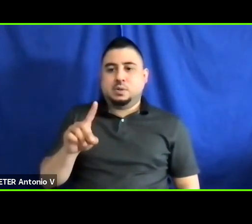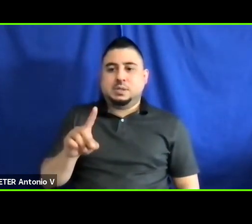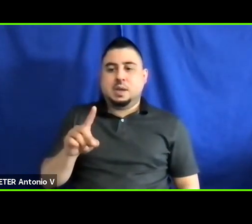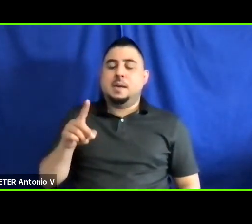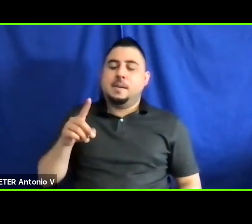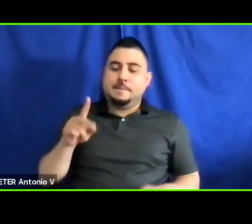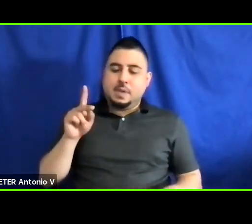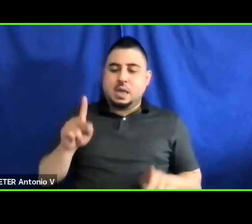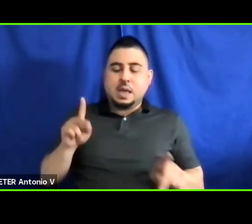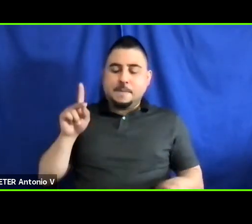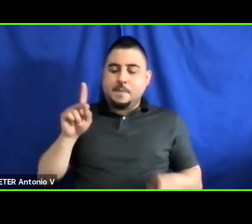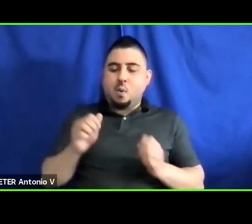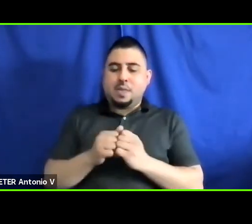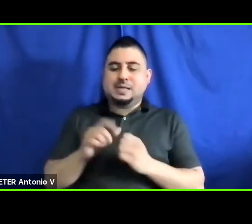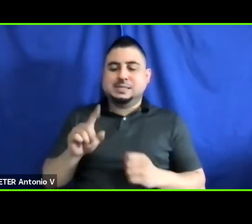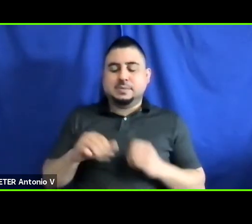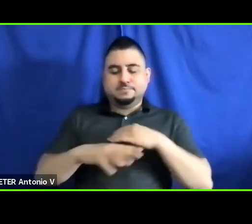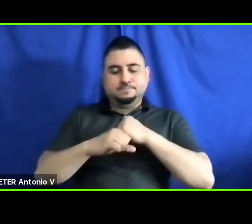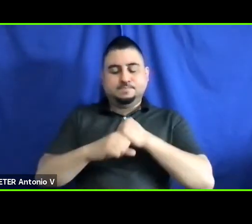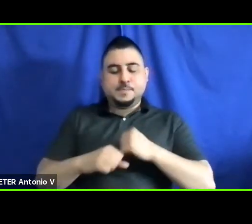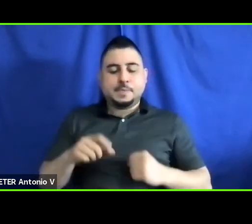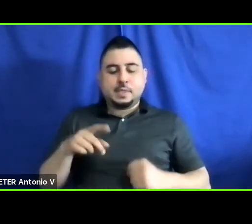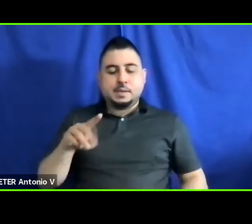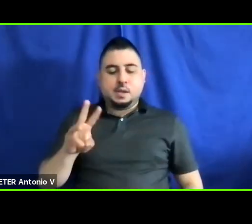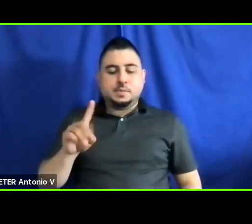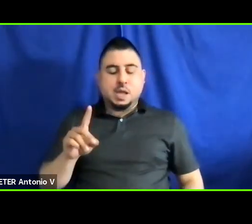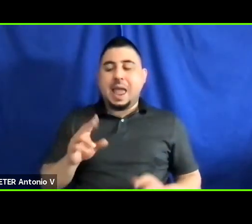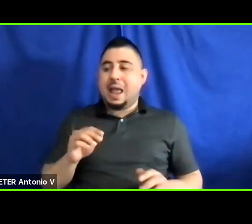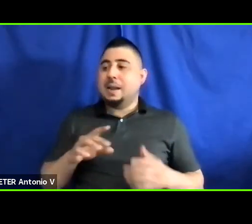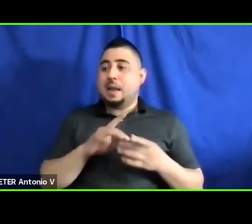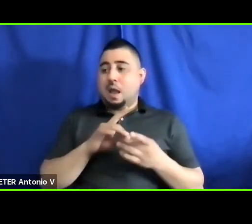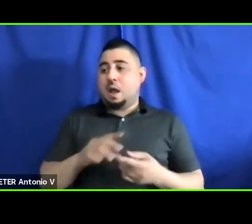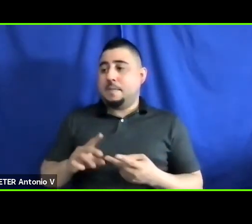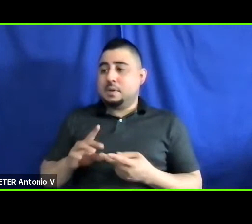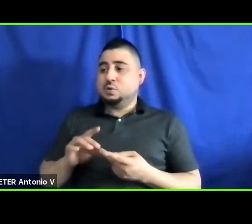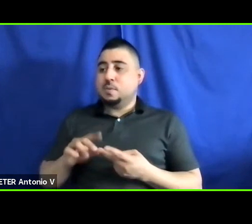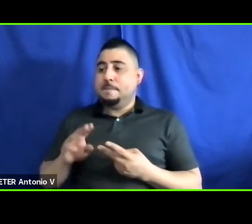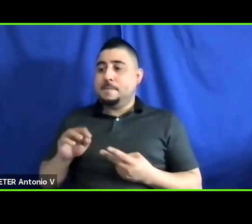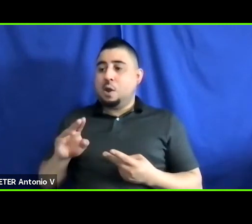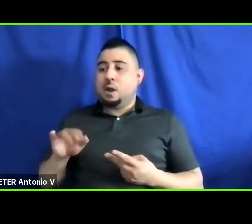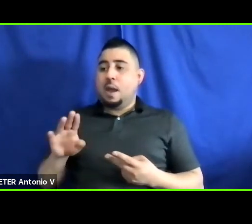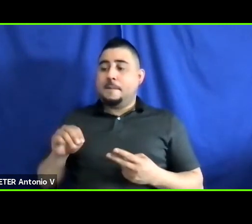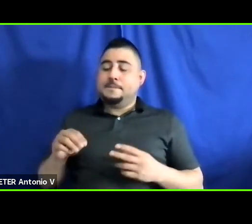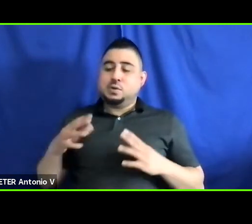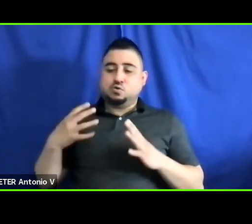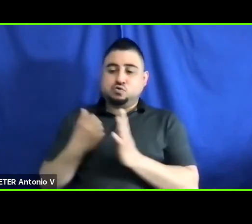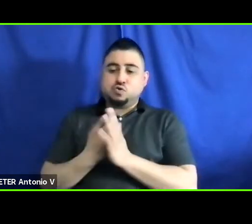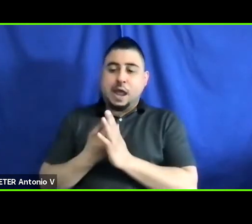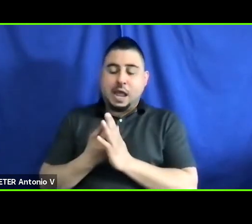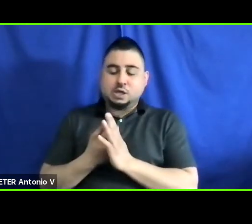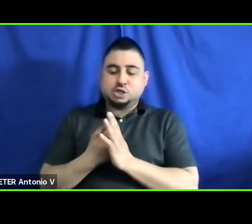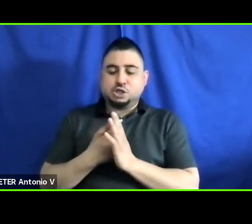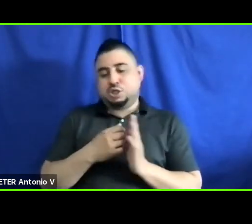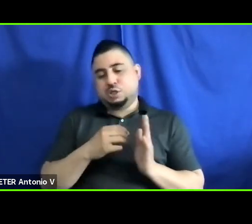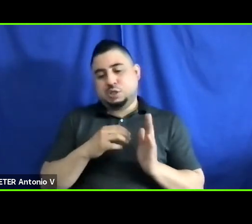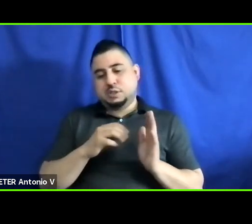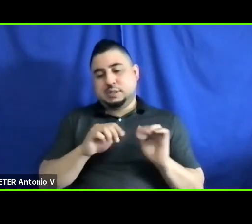And then I do have a comment from Miriam in regards to the crash dummy slides. One of